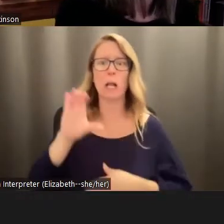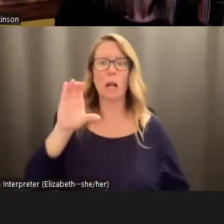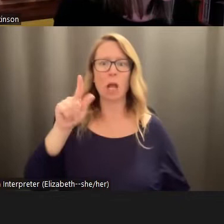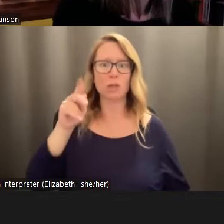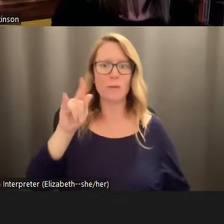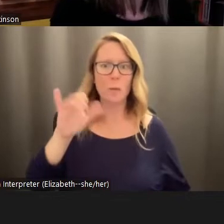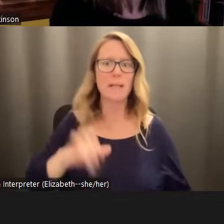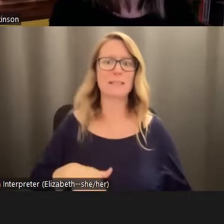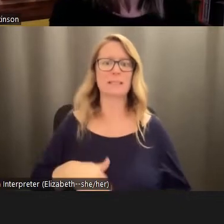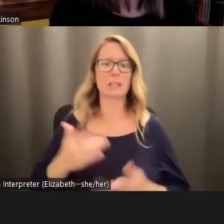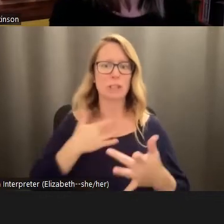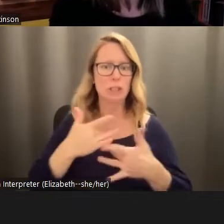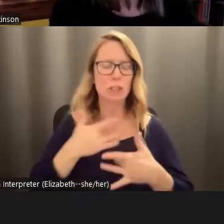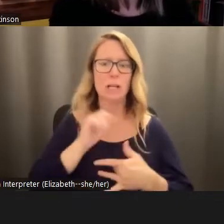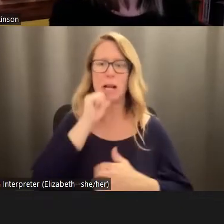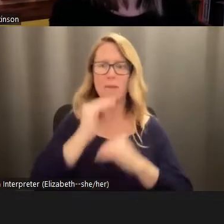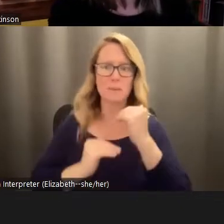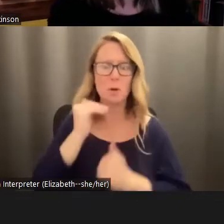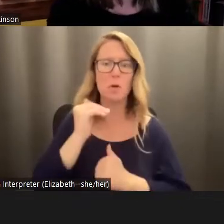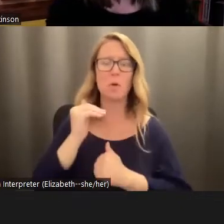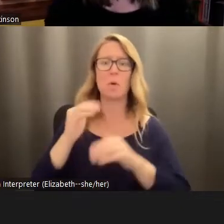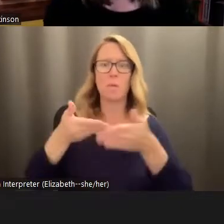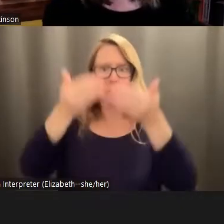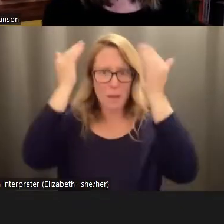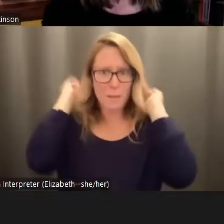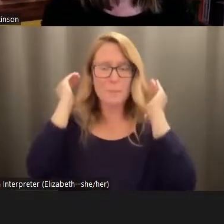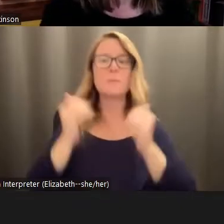concerned, uncomfortable, overwhelmed, anxious,